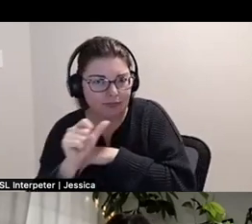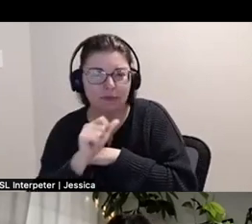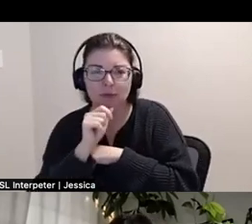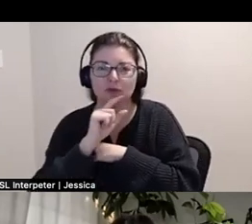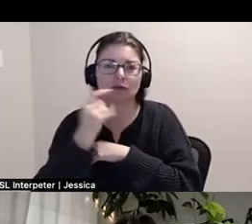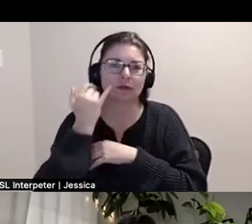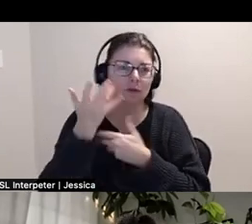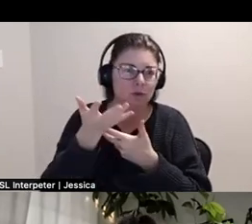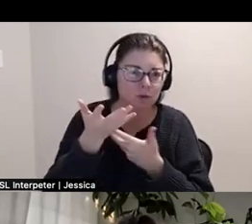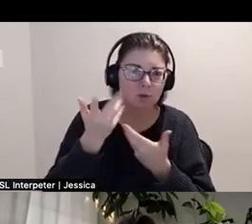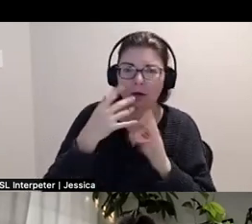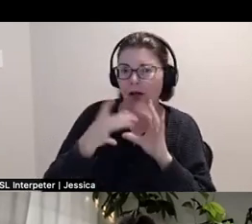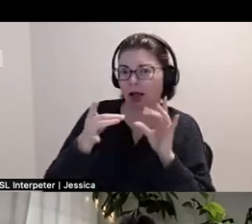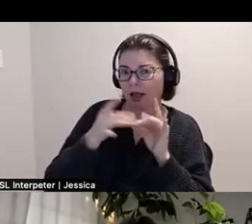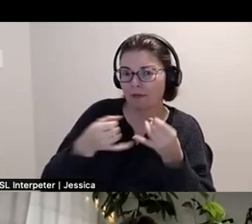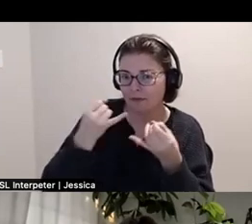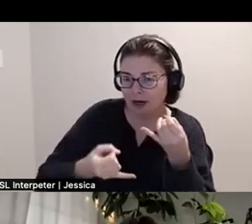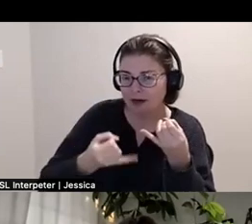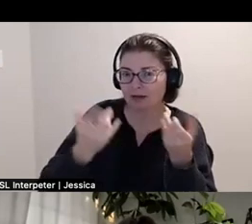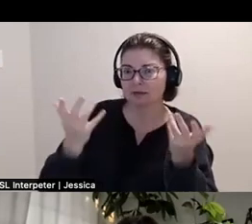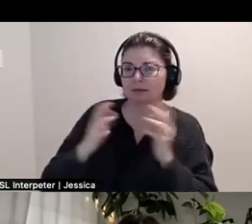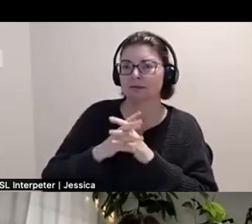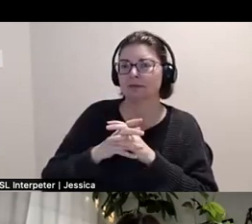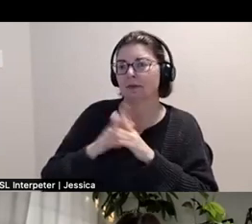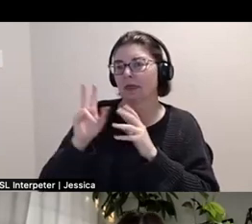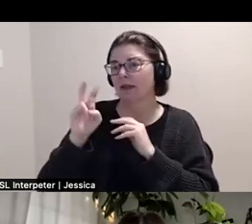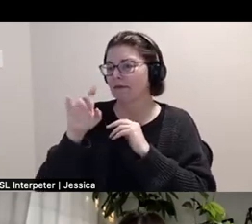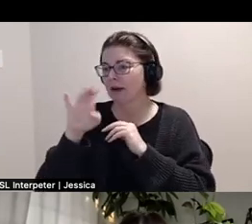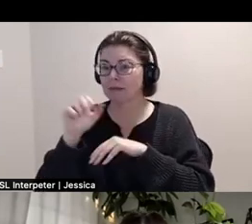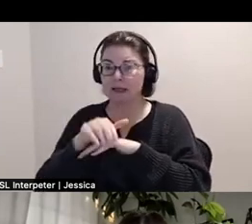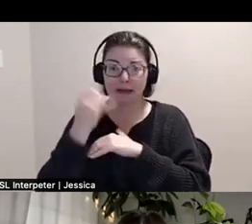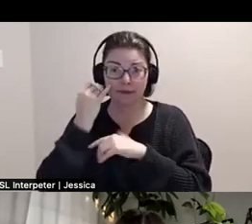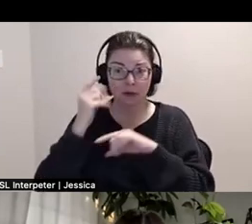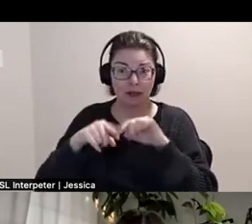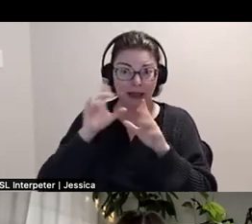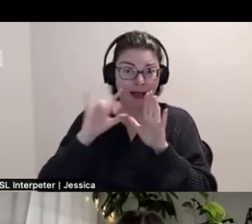want to say anything. The vibe for tonight if you can't tell already is like "Question mark? Sure."